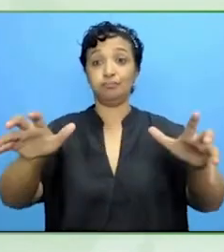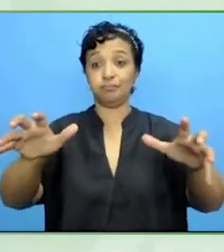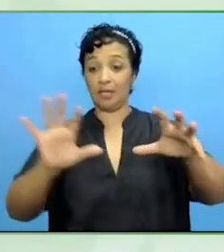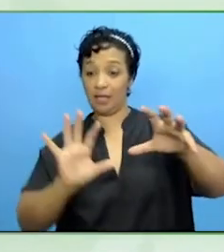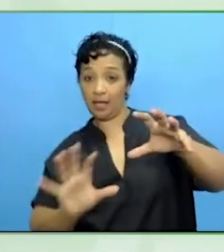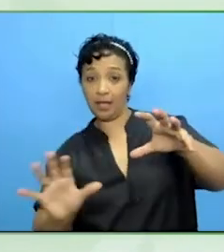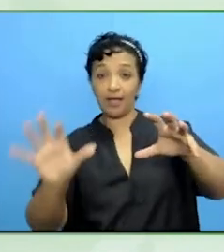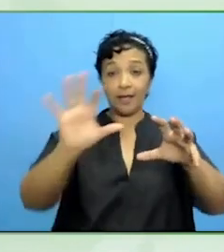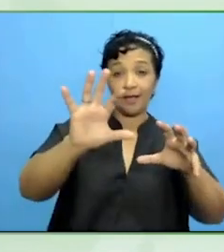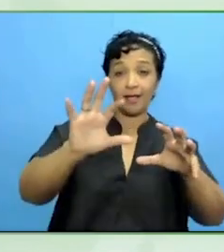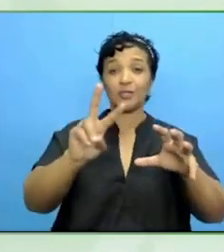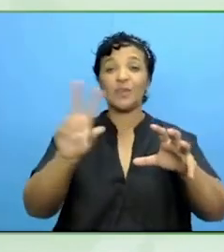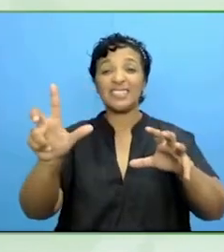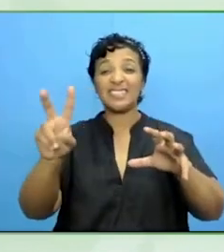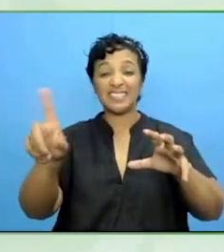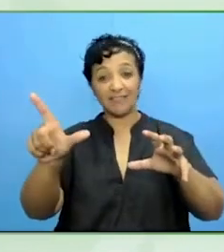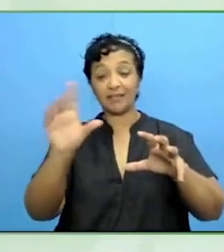states we will work with? What do you see as being successful?